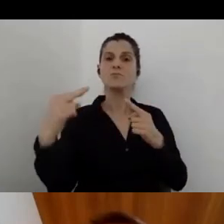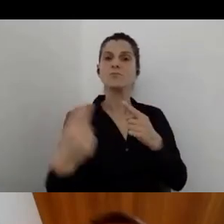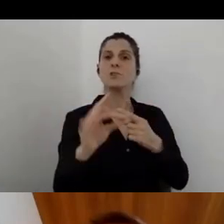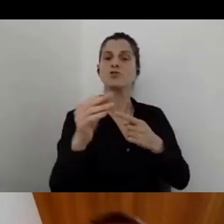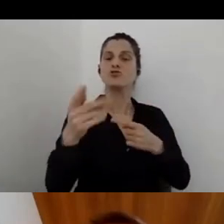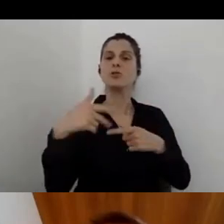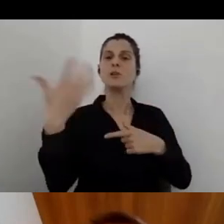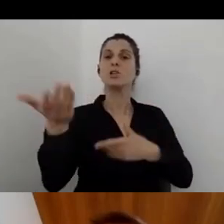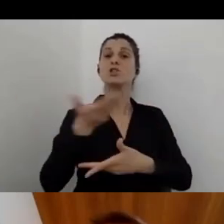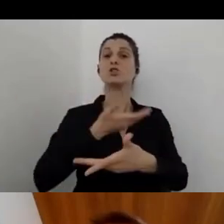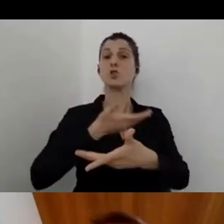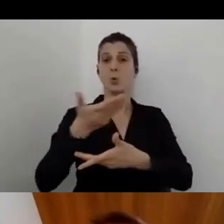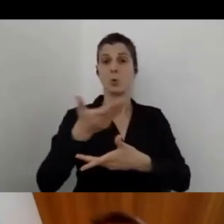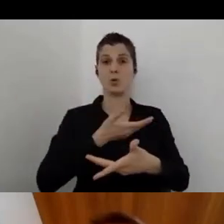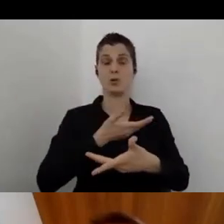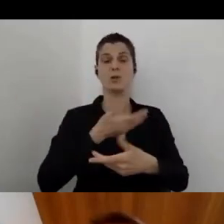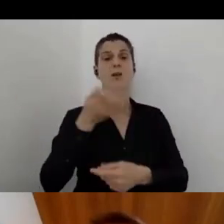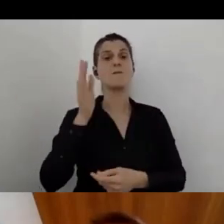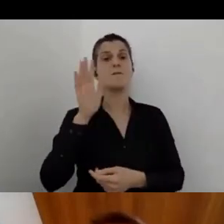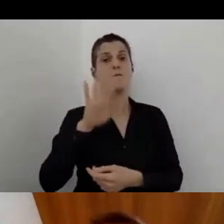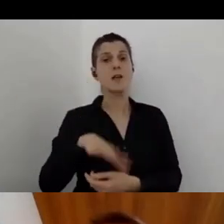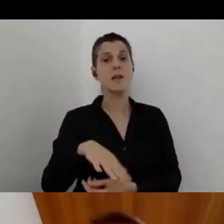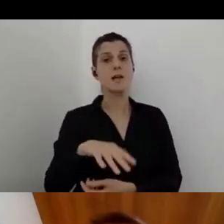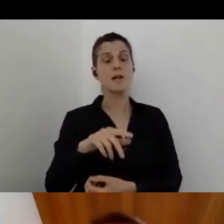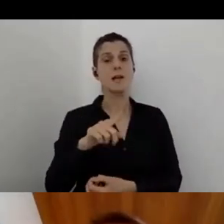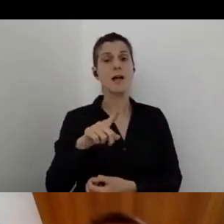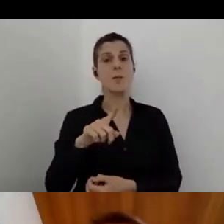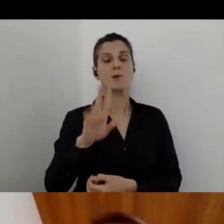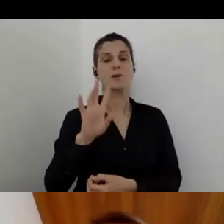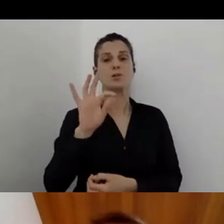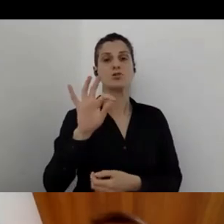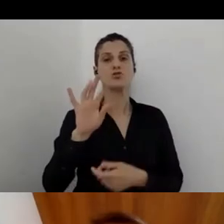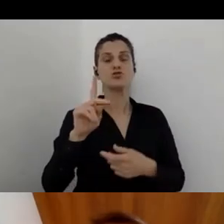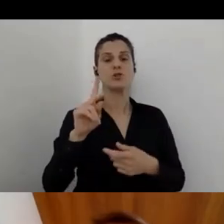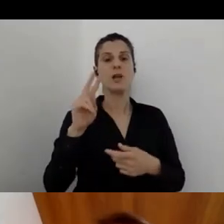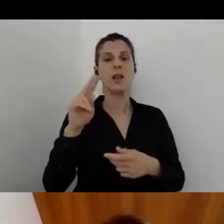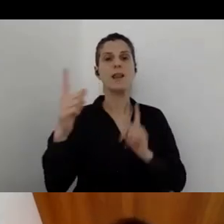also to measure the aspects of the organizational accessibility elements,